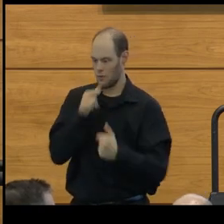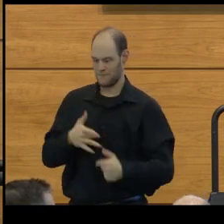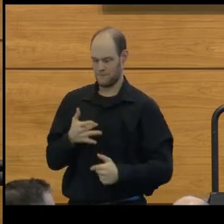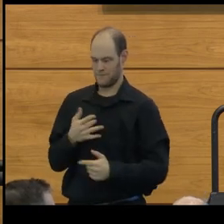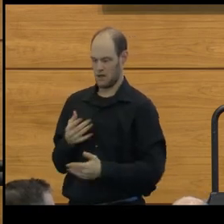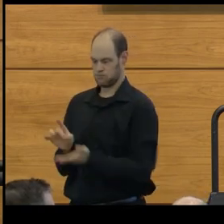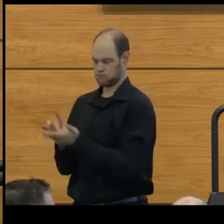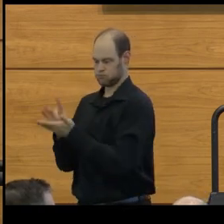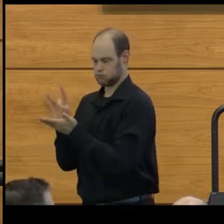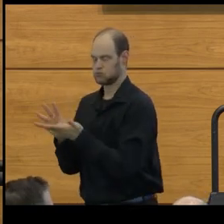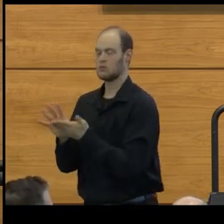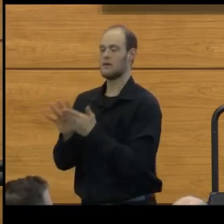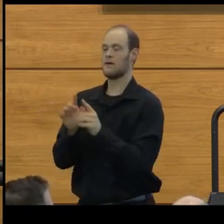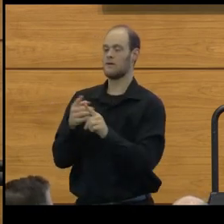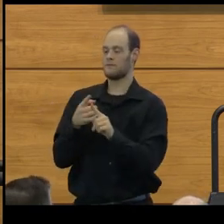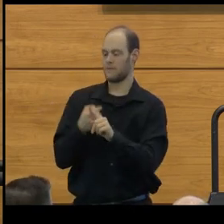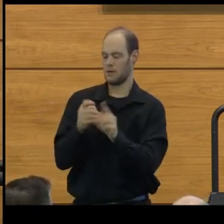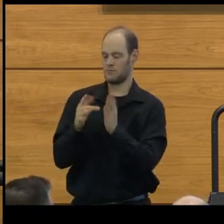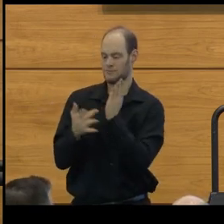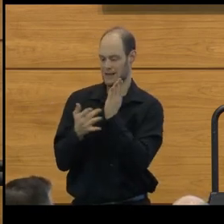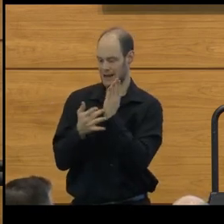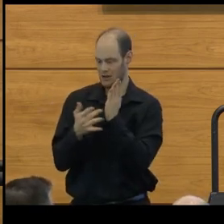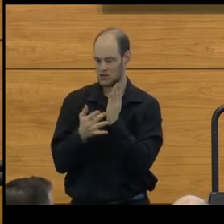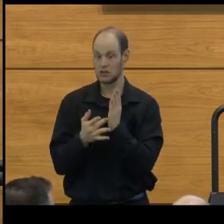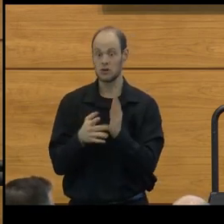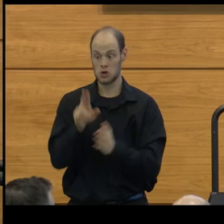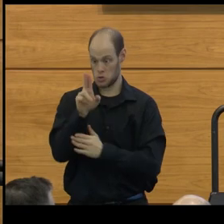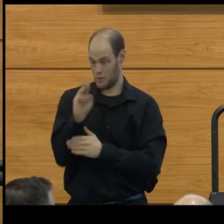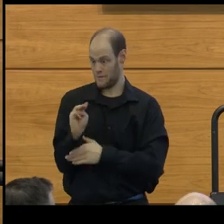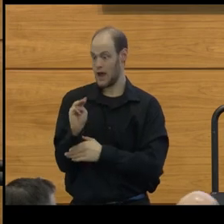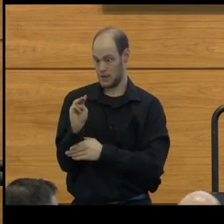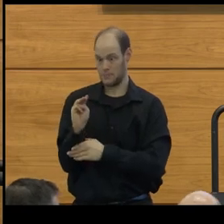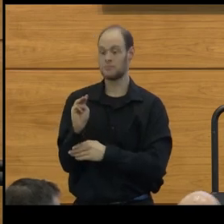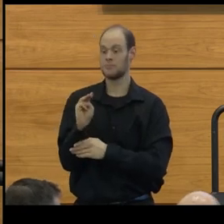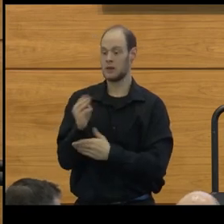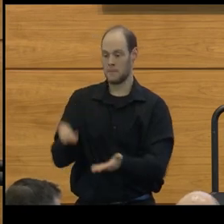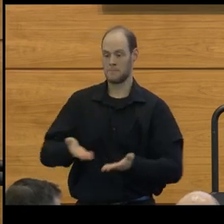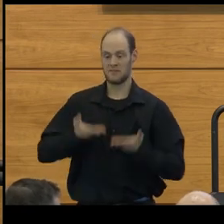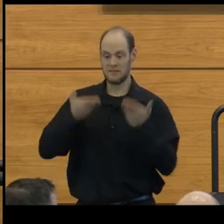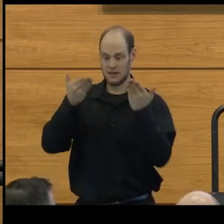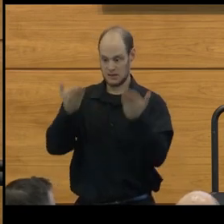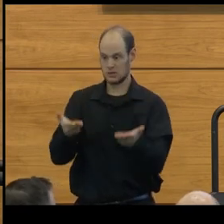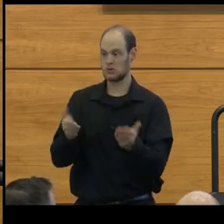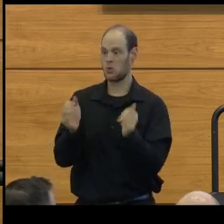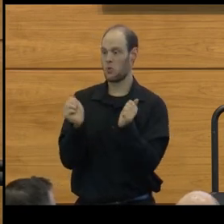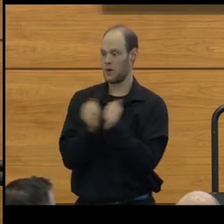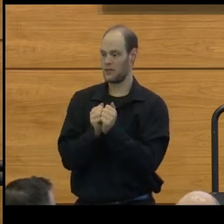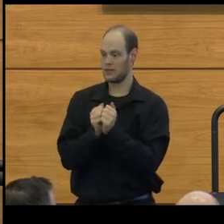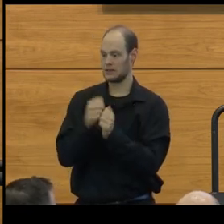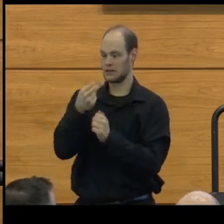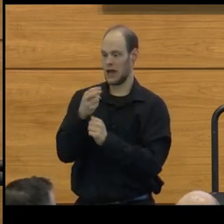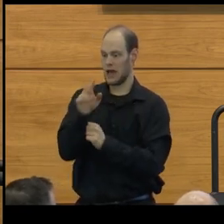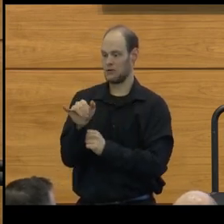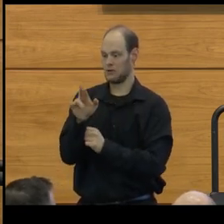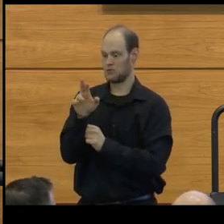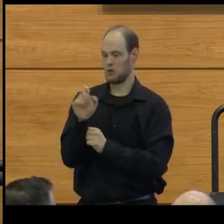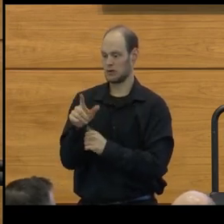by mainstream technology, the University of Michigan presents you with this Henry Russell Award.